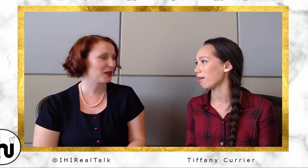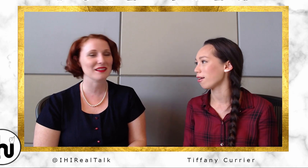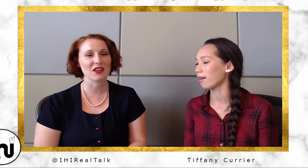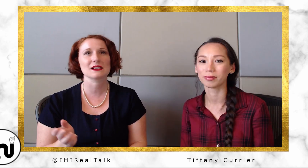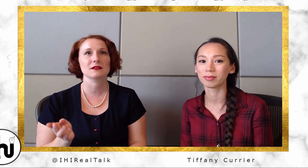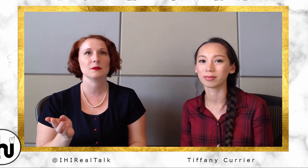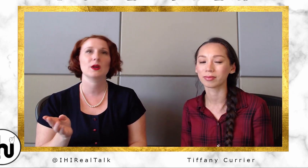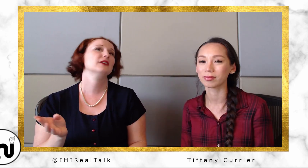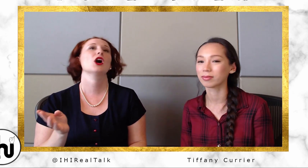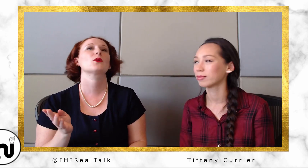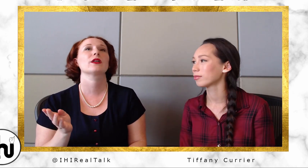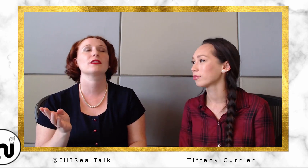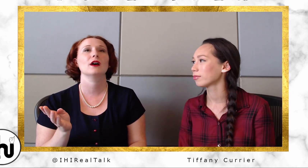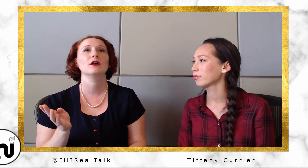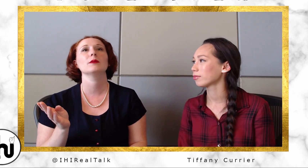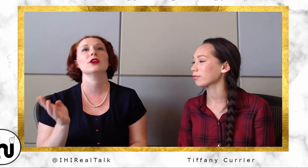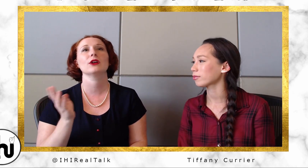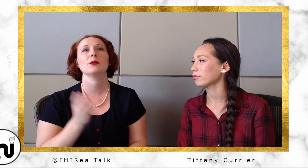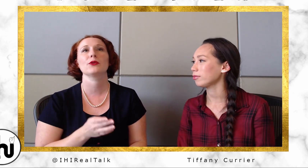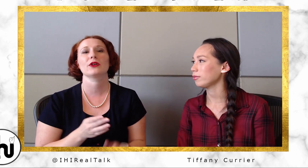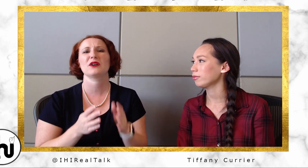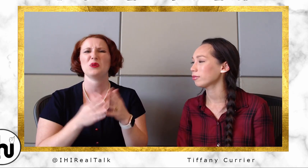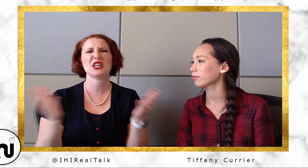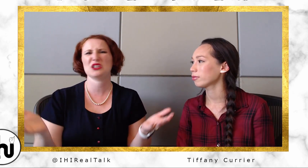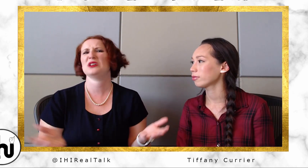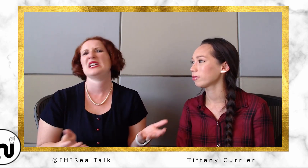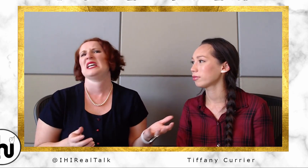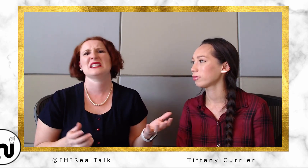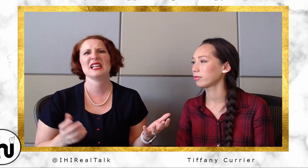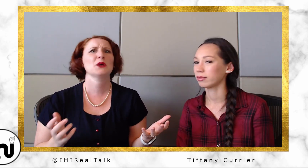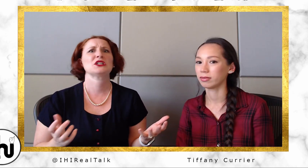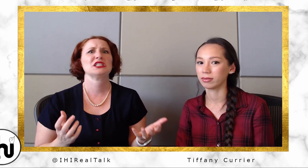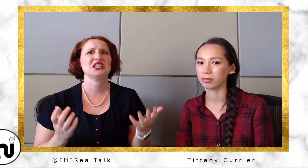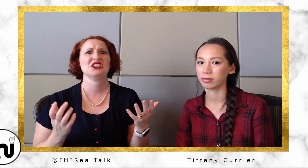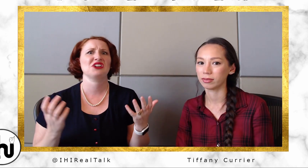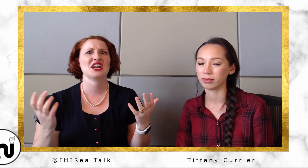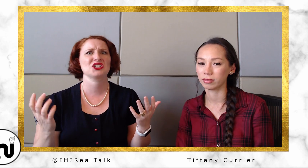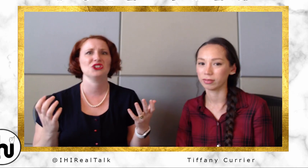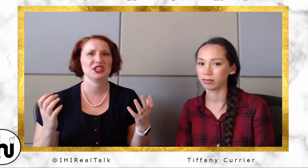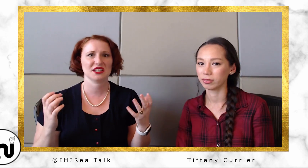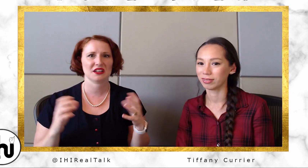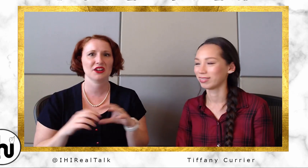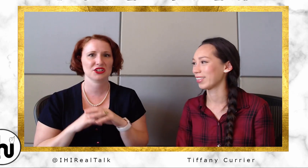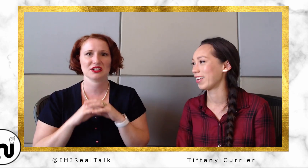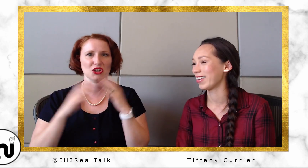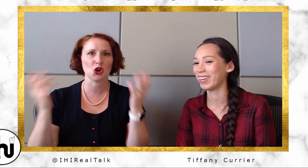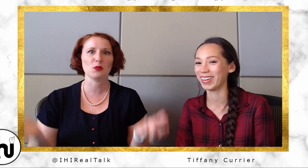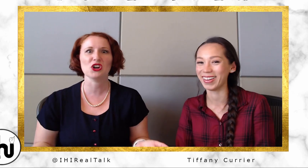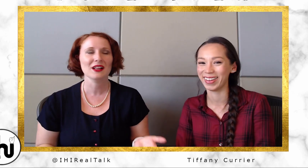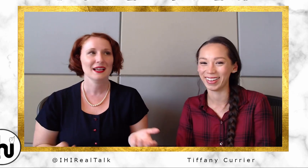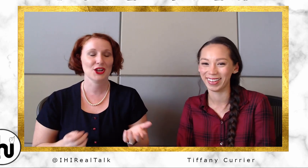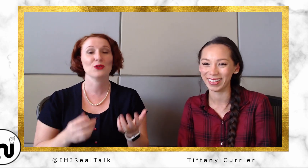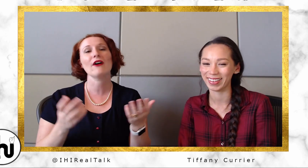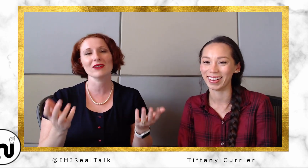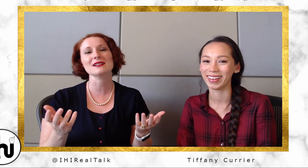Desirée: That's what I love it when I talk with hearing people. They're like, "Oh, what!? Sign langauge isn't international? It's not just global?" You know, obviously,